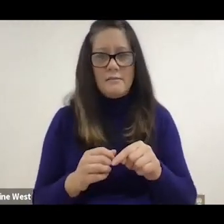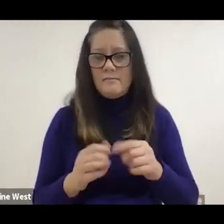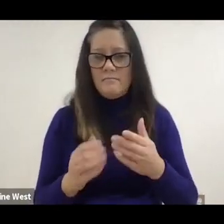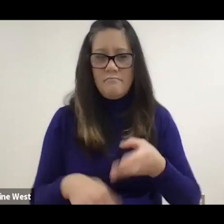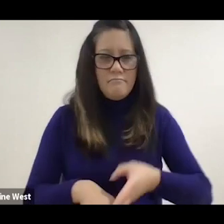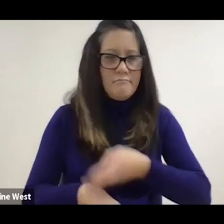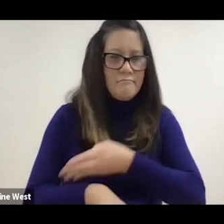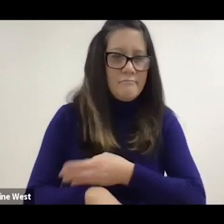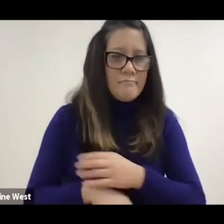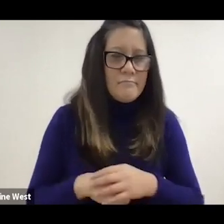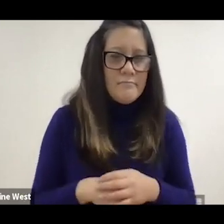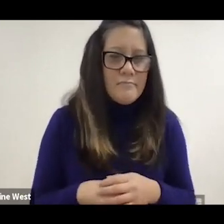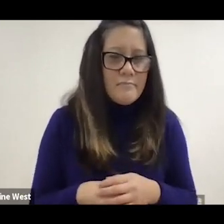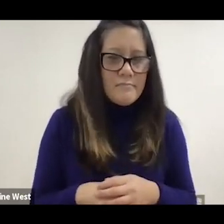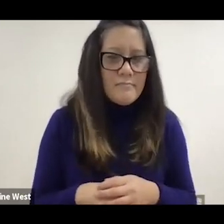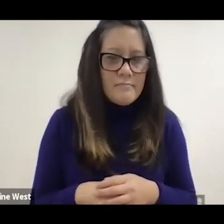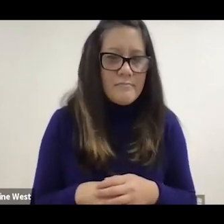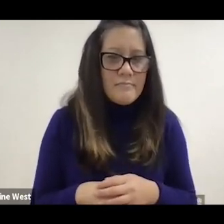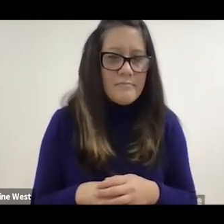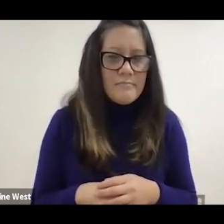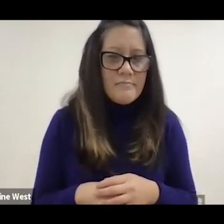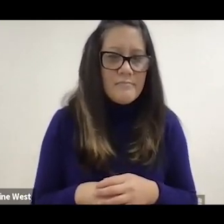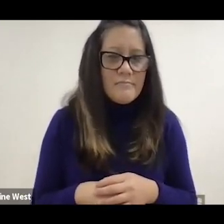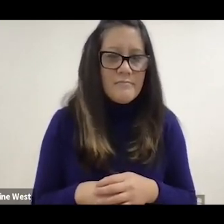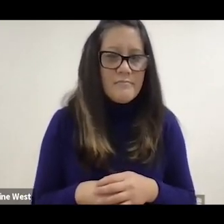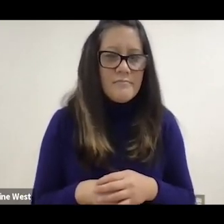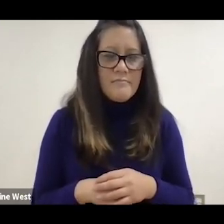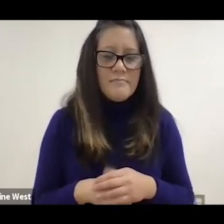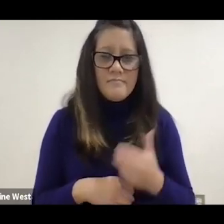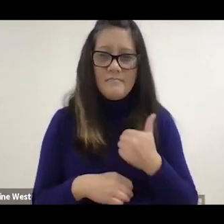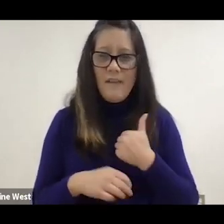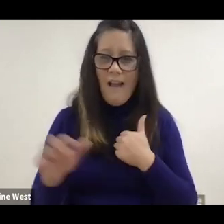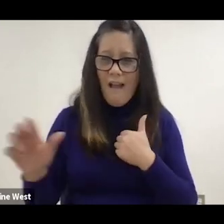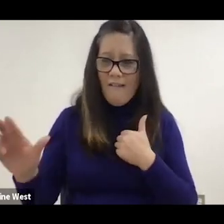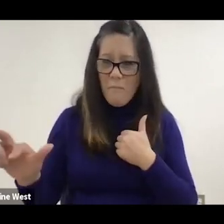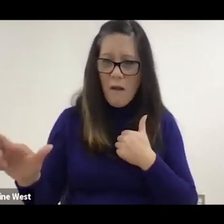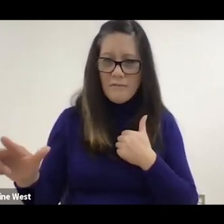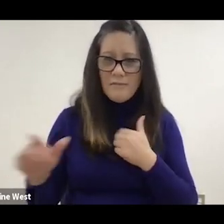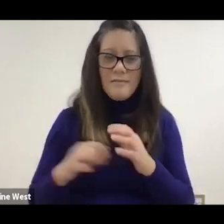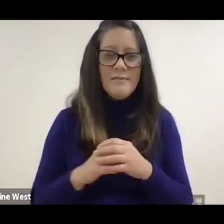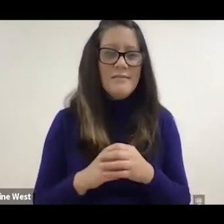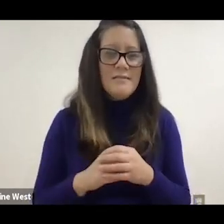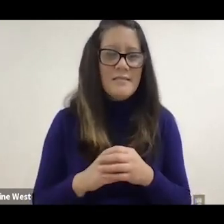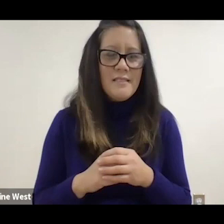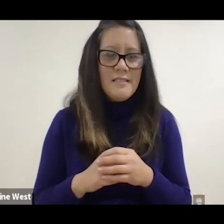we found on the mouse pad we got to do something but the buttons are right here, we're going to tighten up that little hole